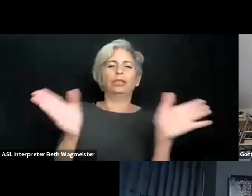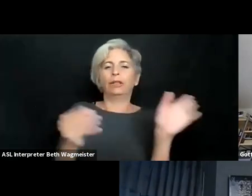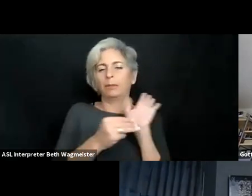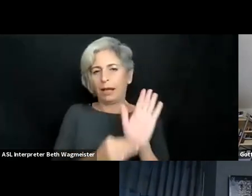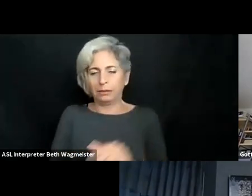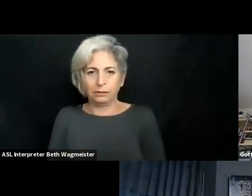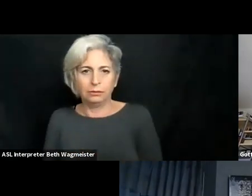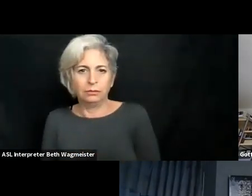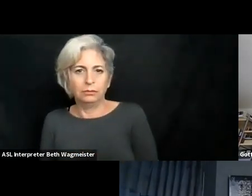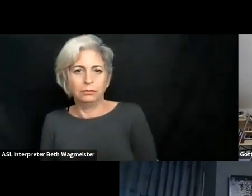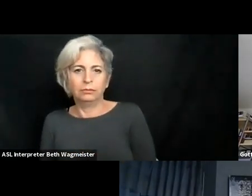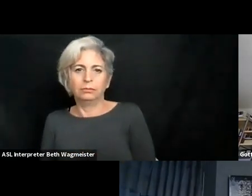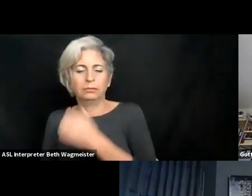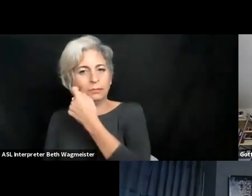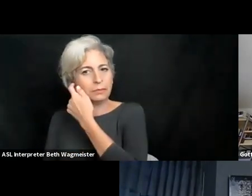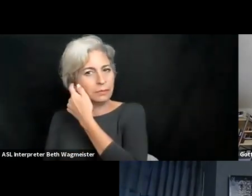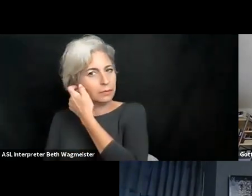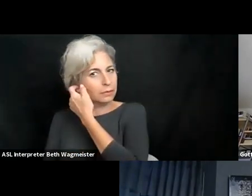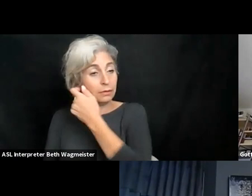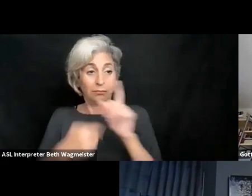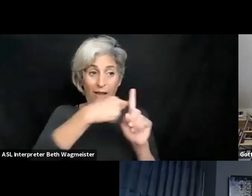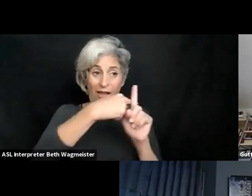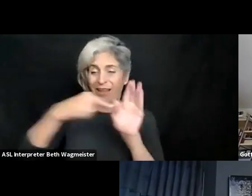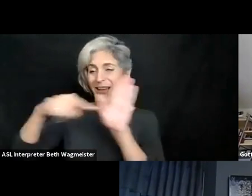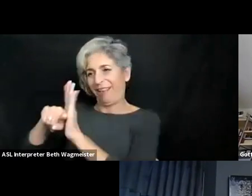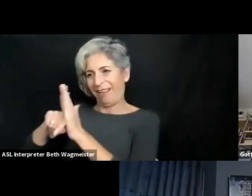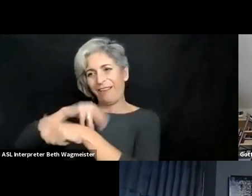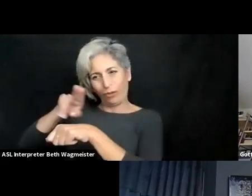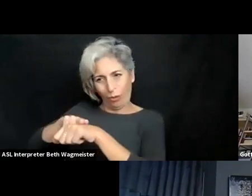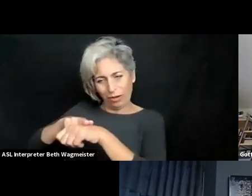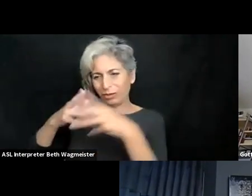accessibility team to generic